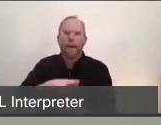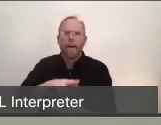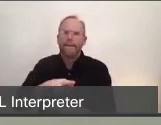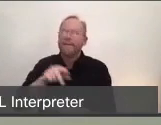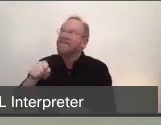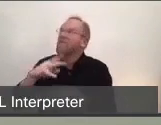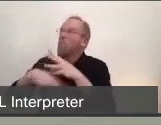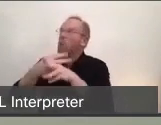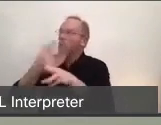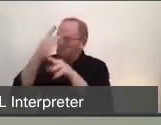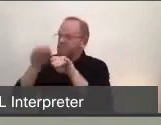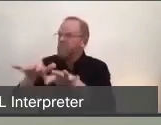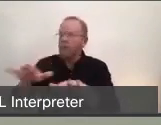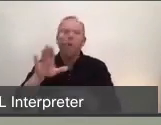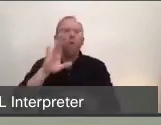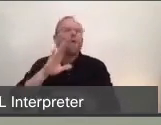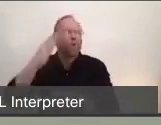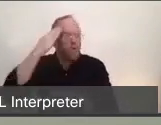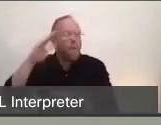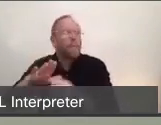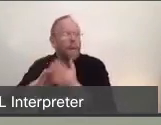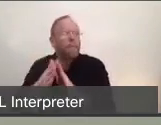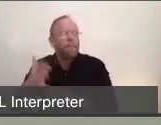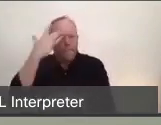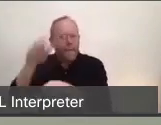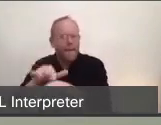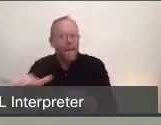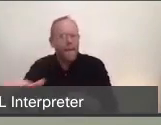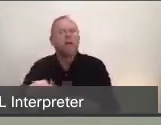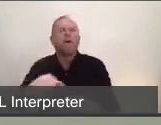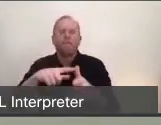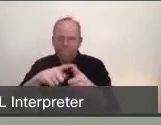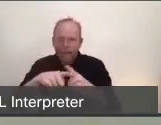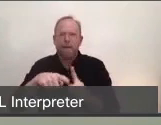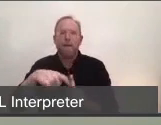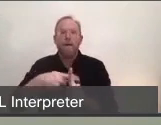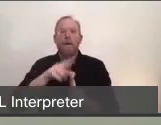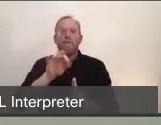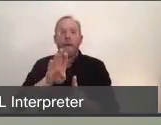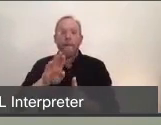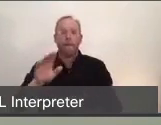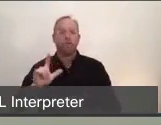what was to become a pandemic. It wasn't until February 25th that we accepted our first patient with COVID-19.